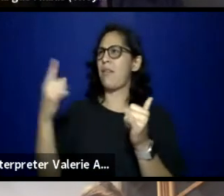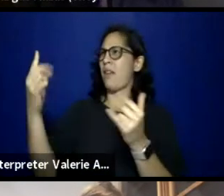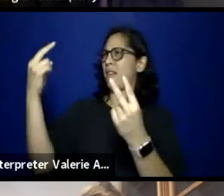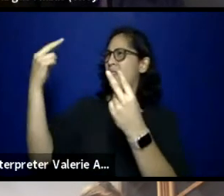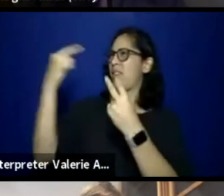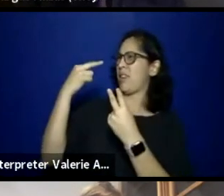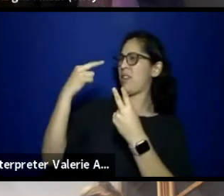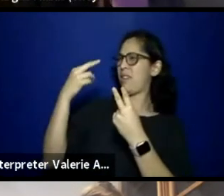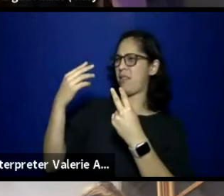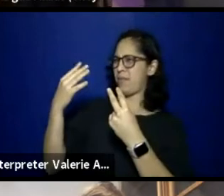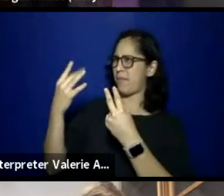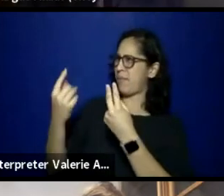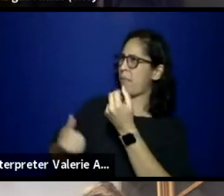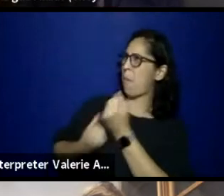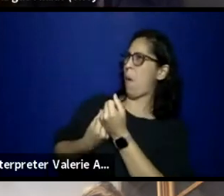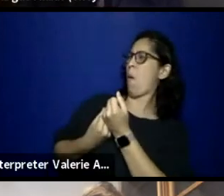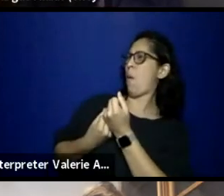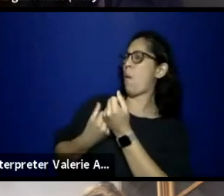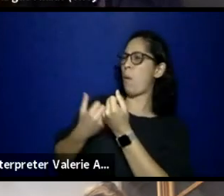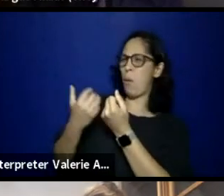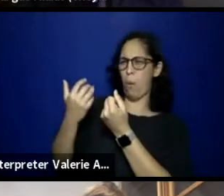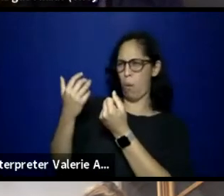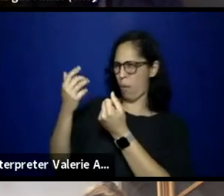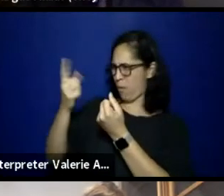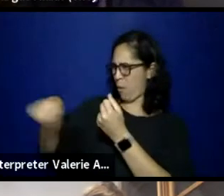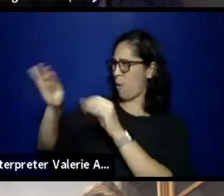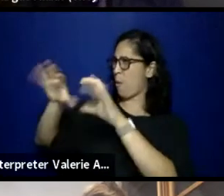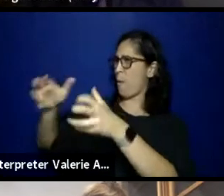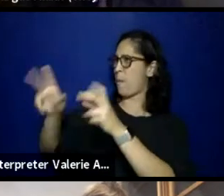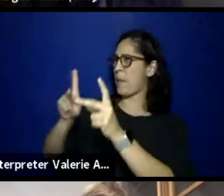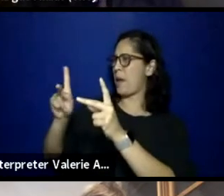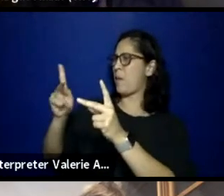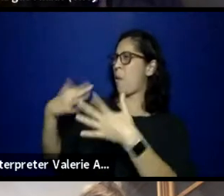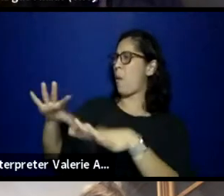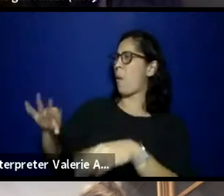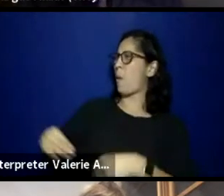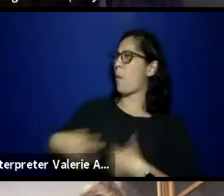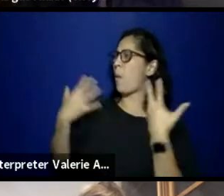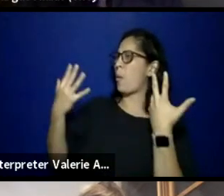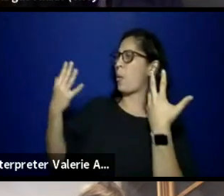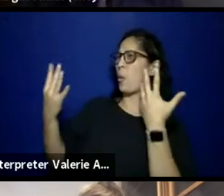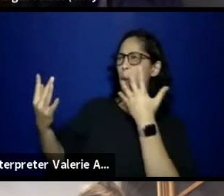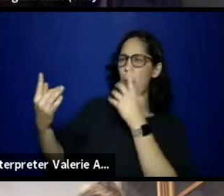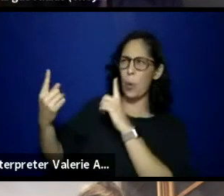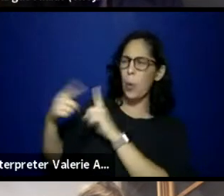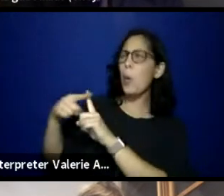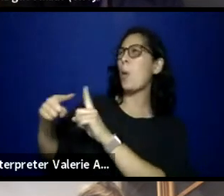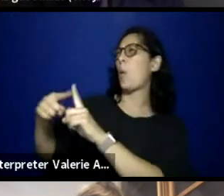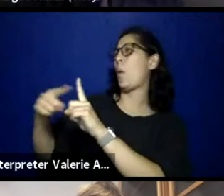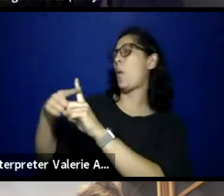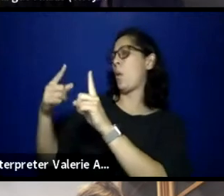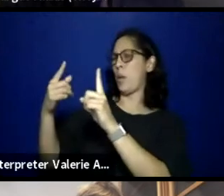by a beautiful group of people that is literally ever expanding. They always have more room in the group hug.